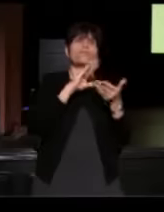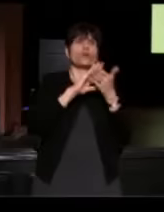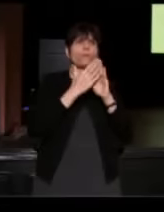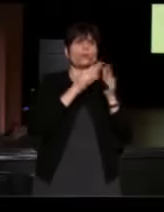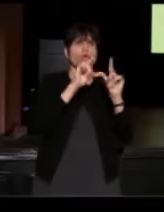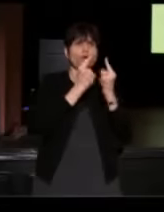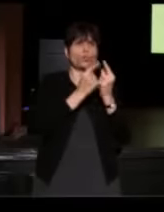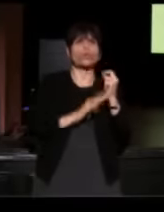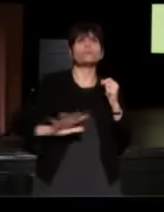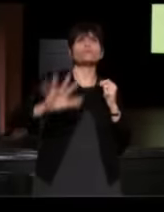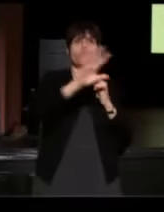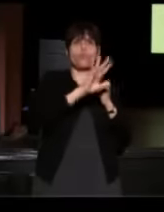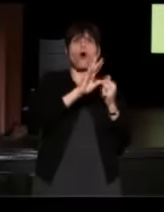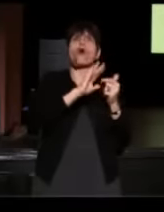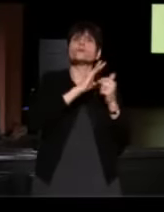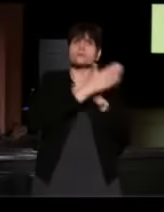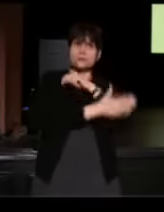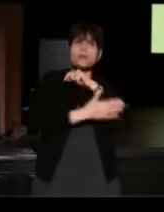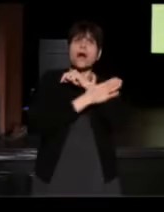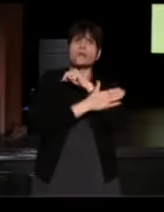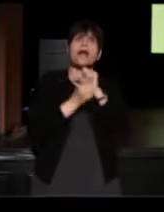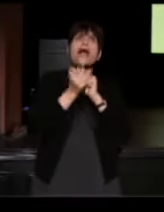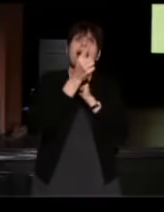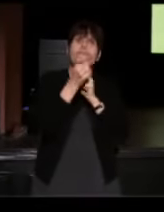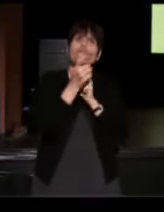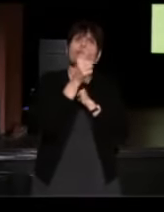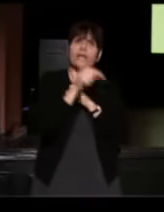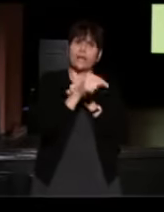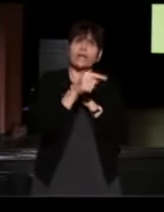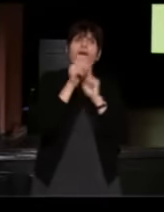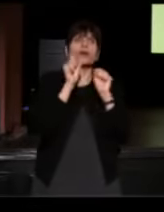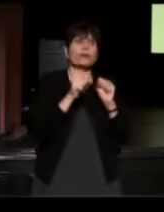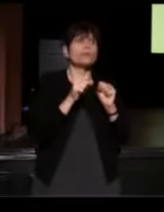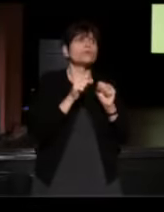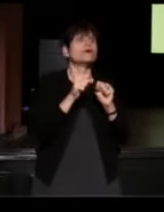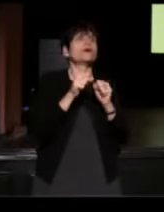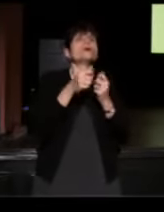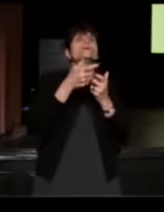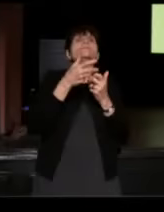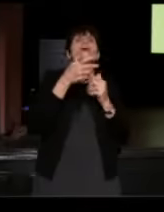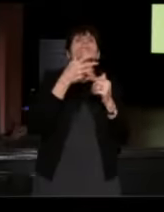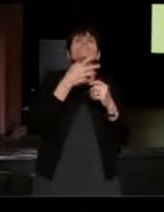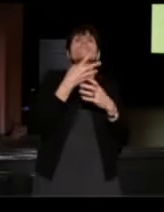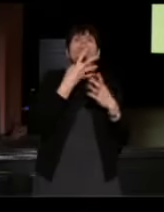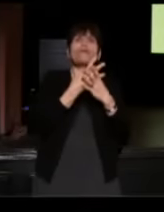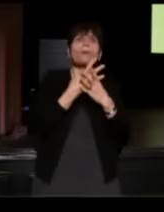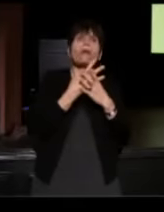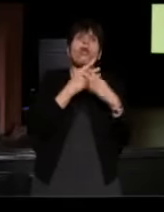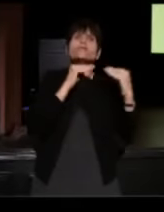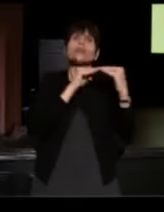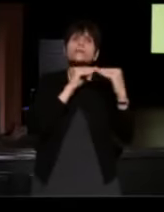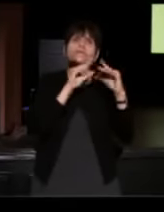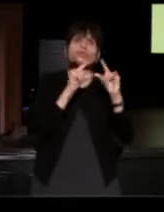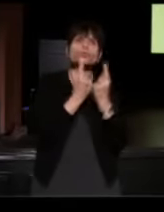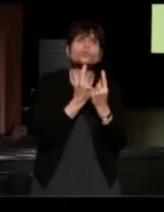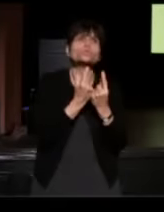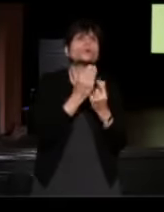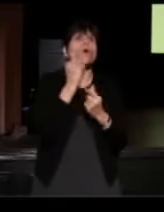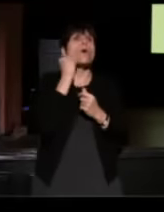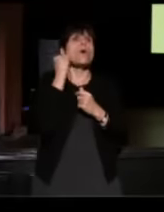across the country each year, so it could be a juvenile justice group or homeless groups or immigrants rights groups